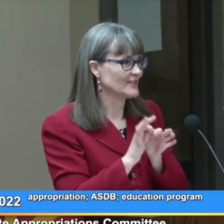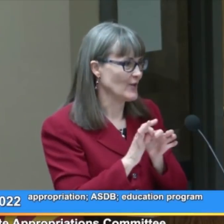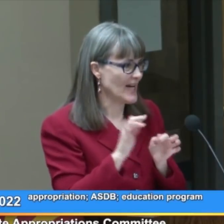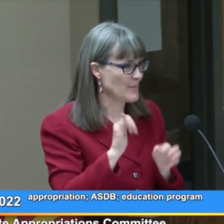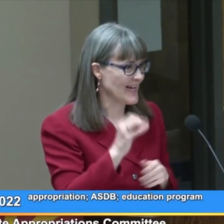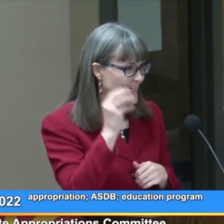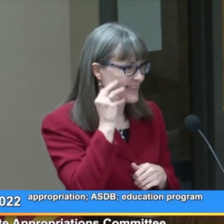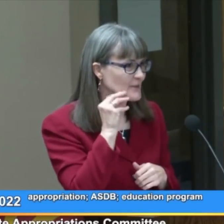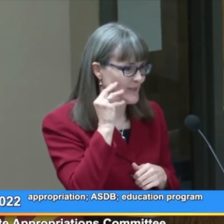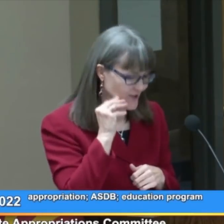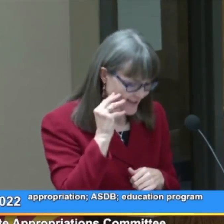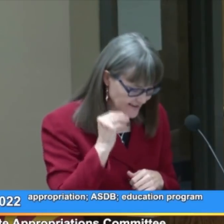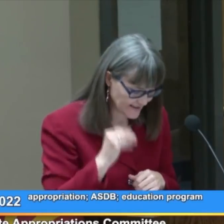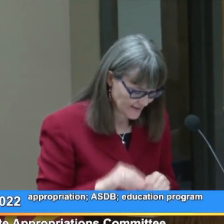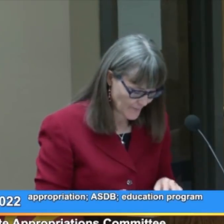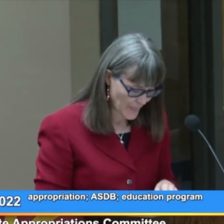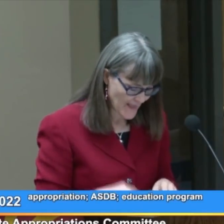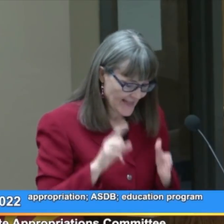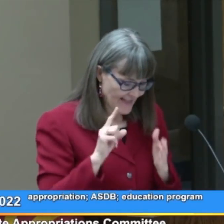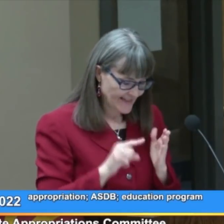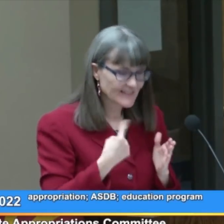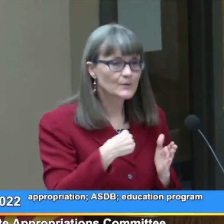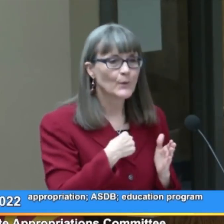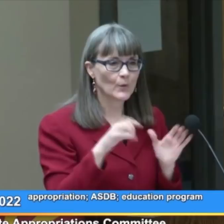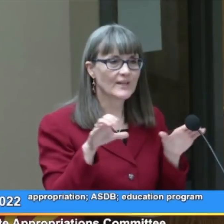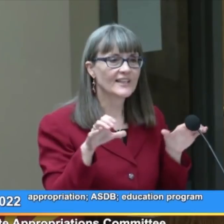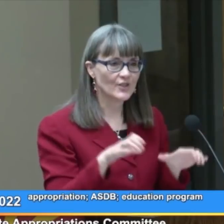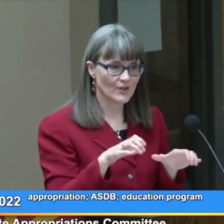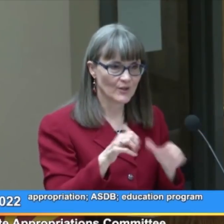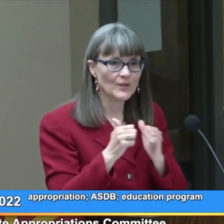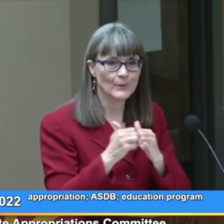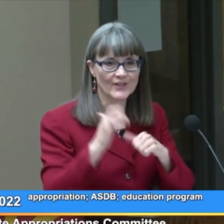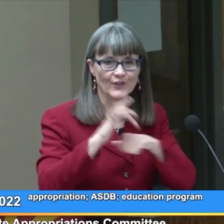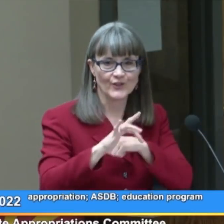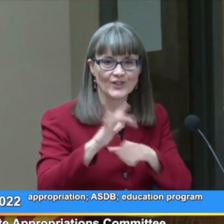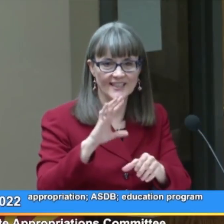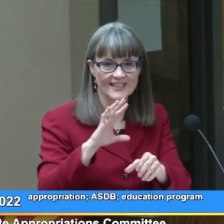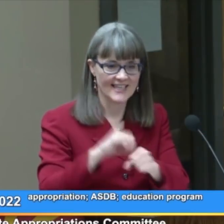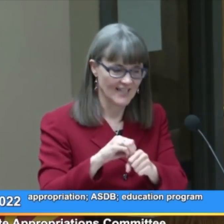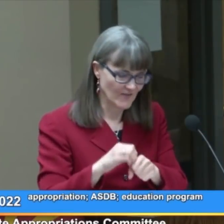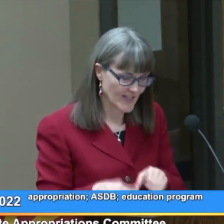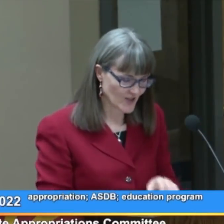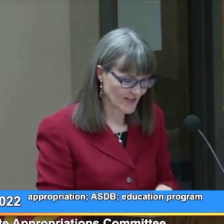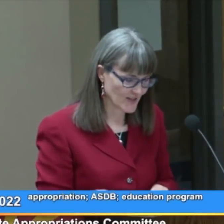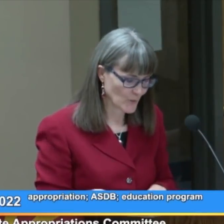She will describe that experience. This is what we do with early intervention.